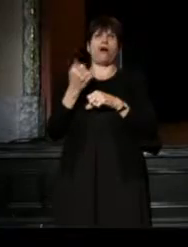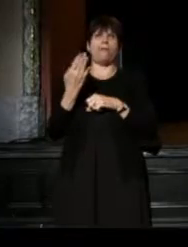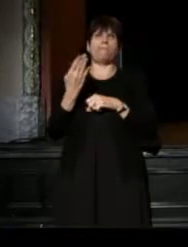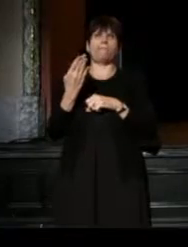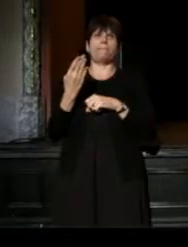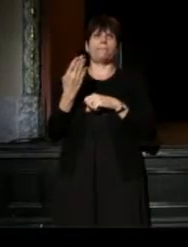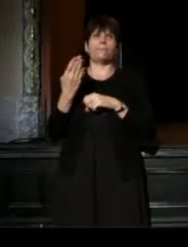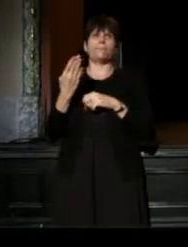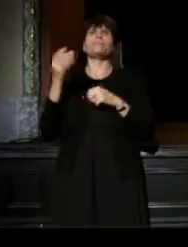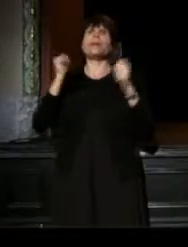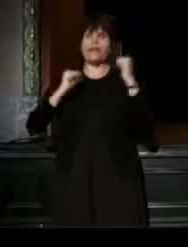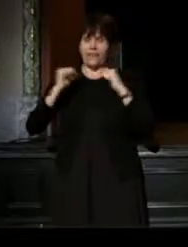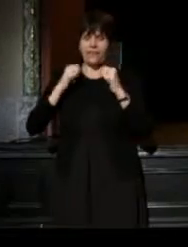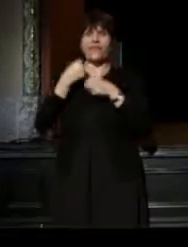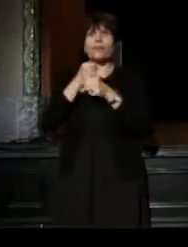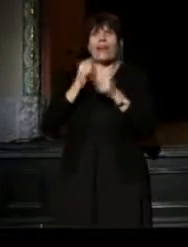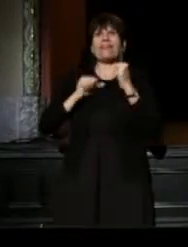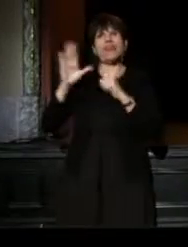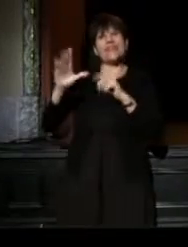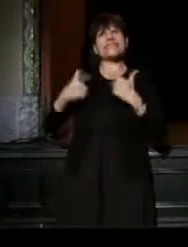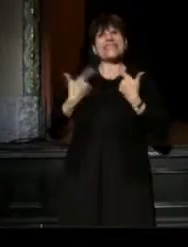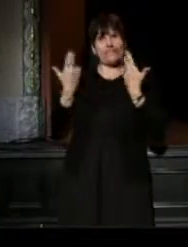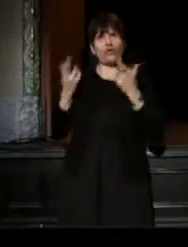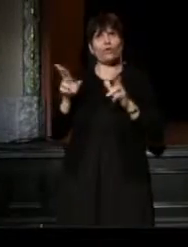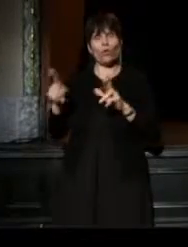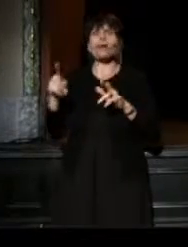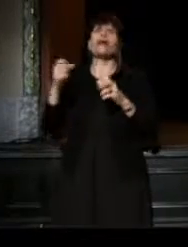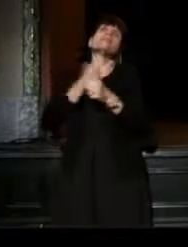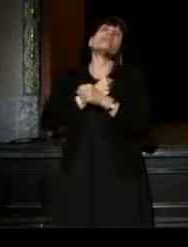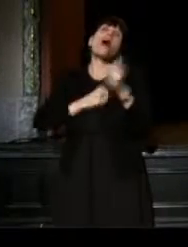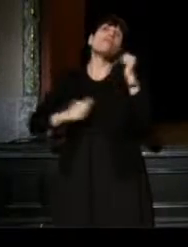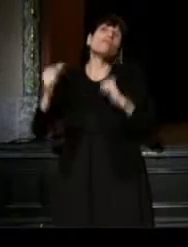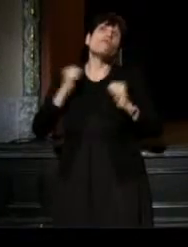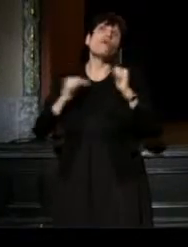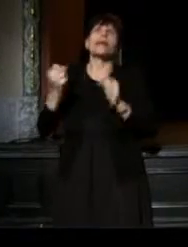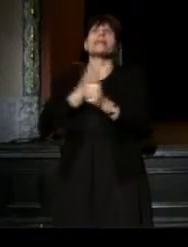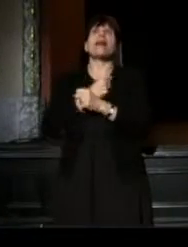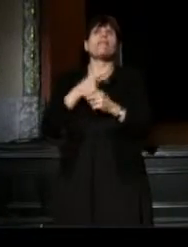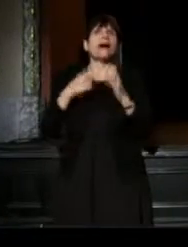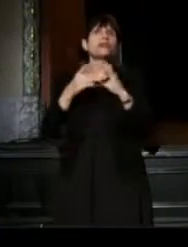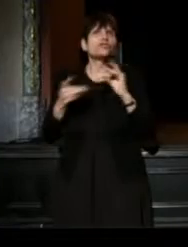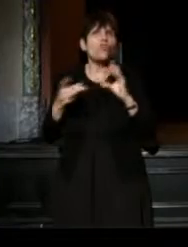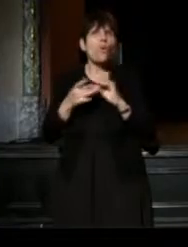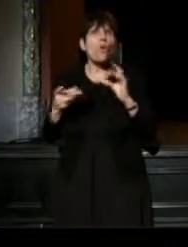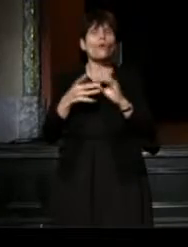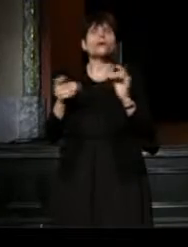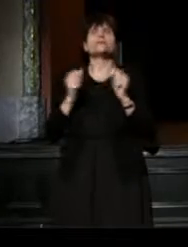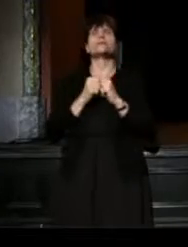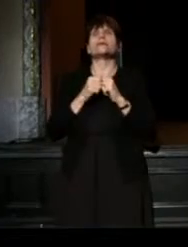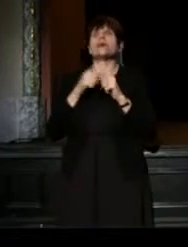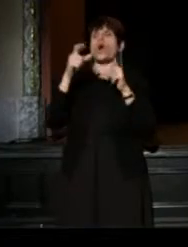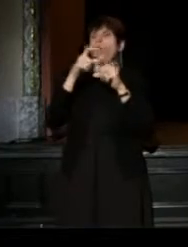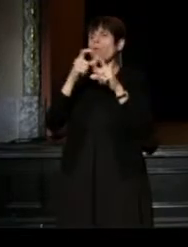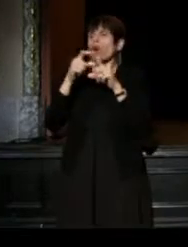We began to make theater in his living room, he loved performing, and he loved my stories. We put the words and the music together